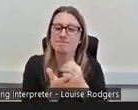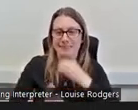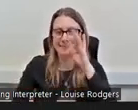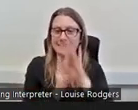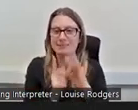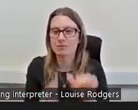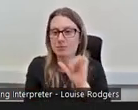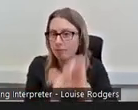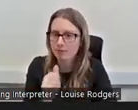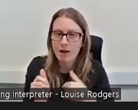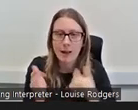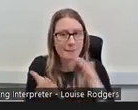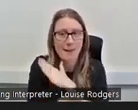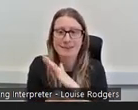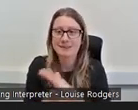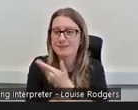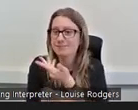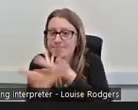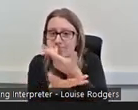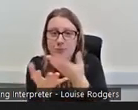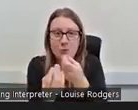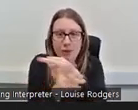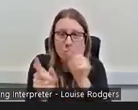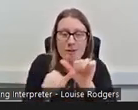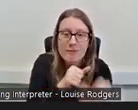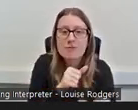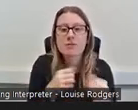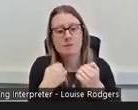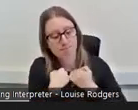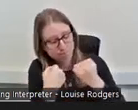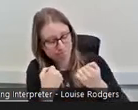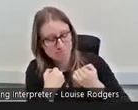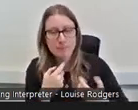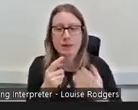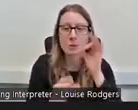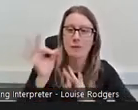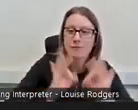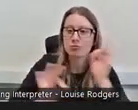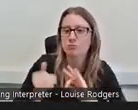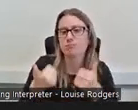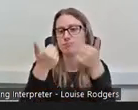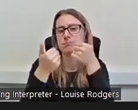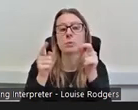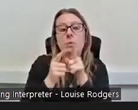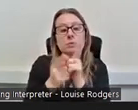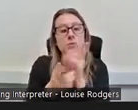have some conversations afterwards, reflections, questions. Would also really interested to know how